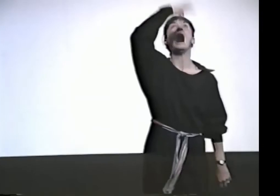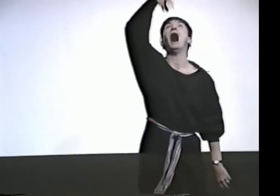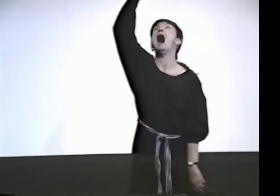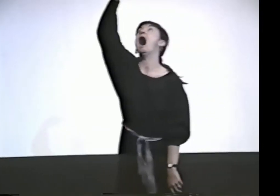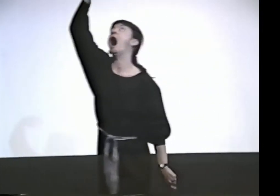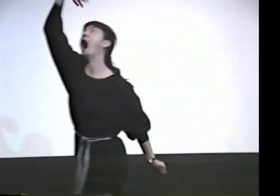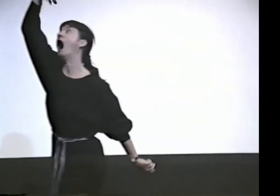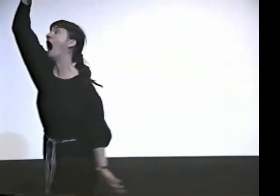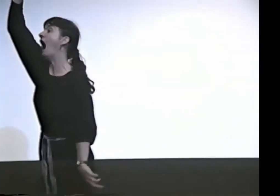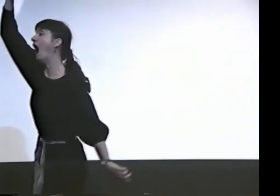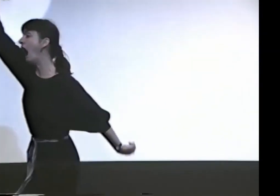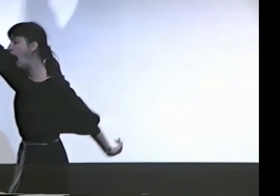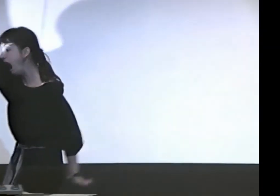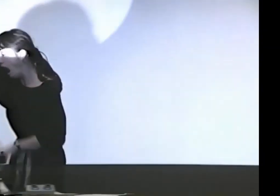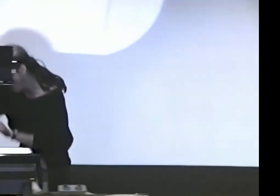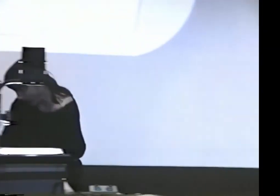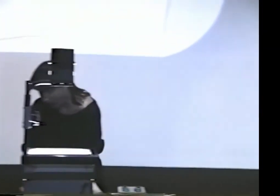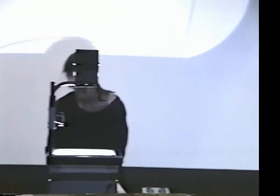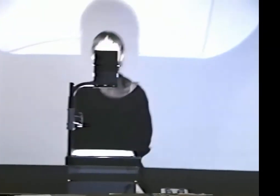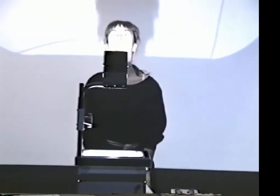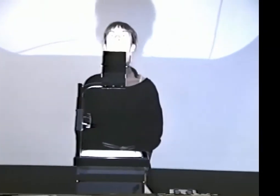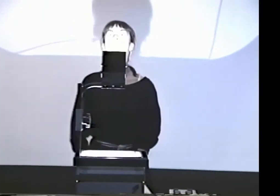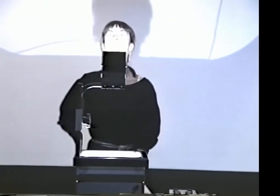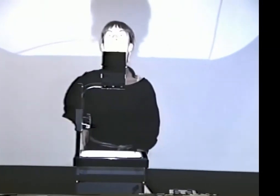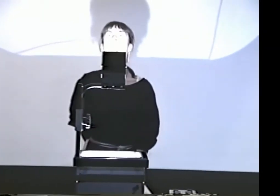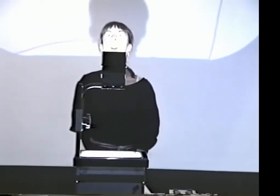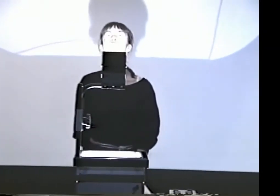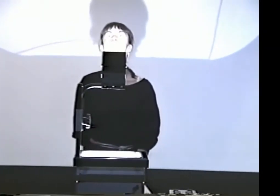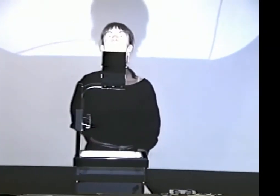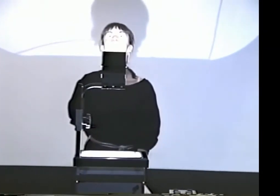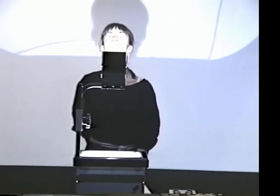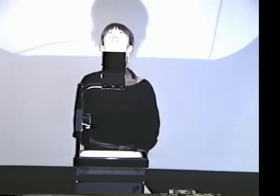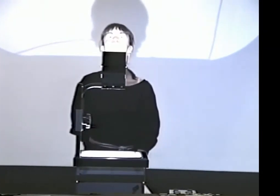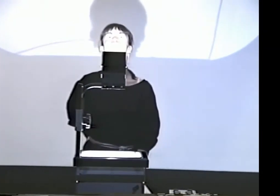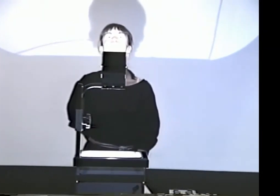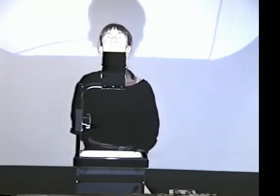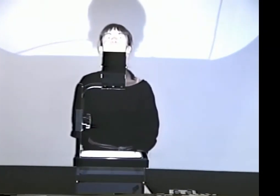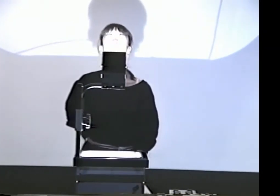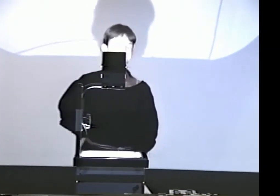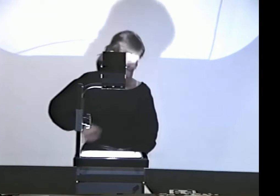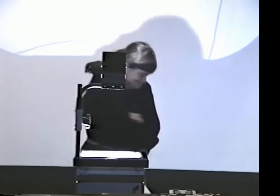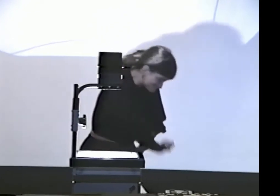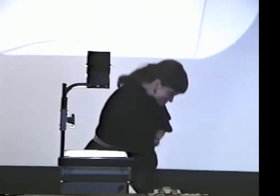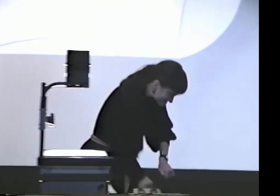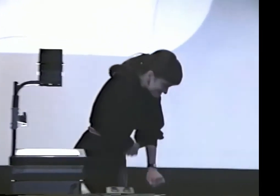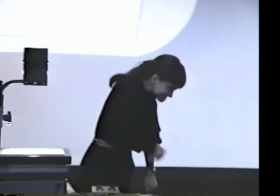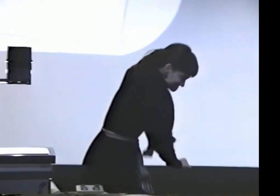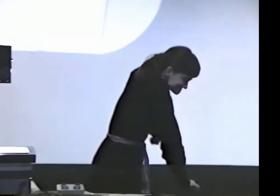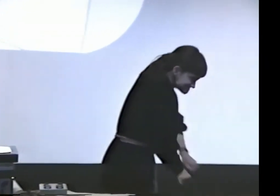KICKED HIM WITH HIS HIND LEG, AND HE WENT FLYING THROUGH THE AIR AND LANDED ON THE GROUND ON HIS BUNS, AND IT HURT.